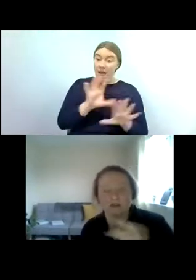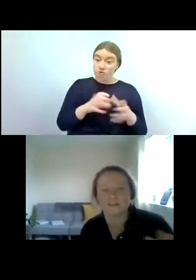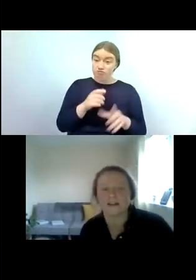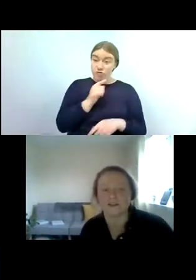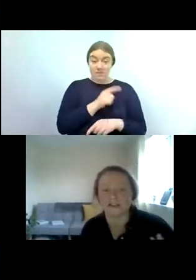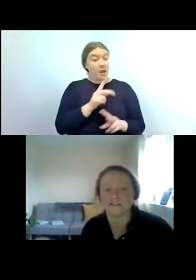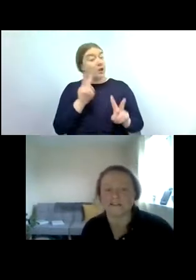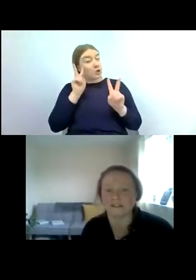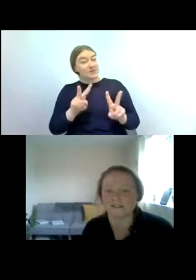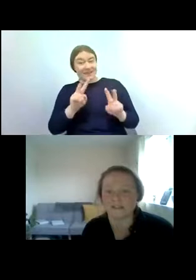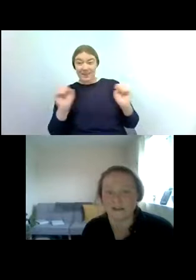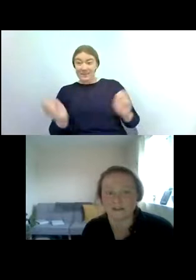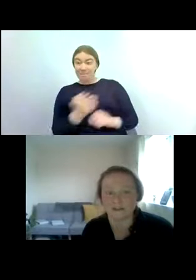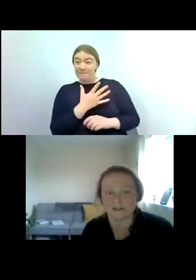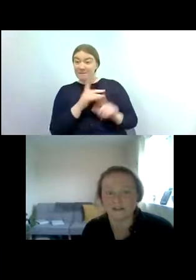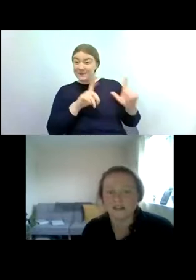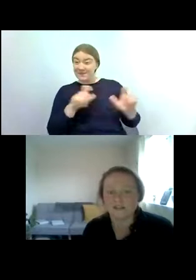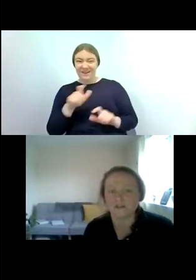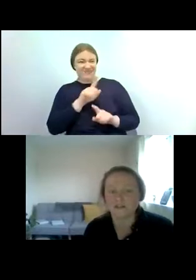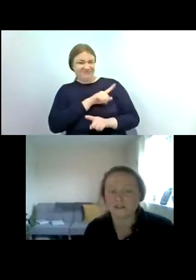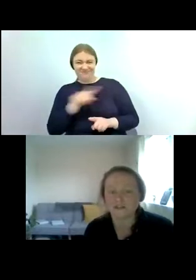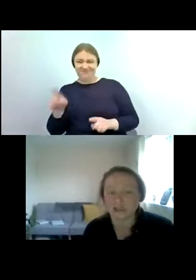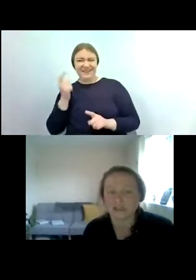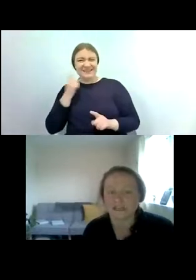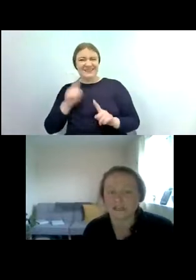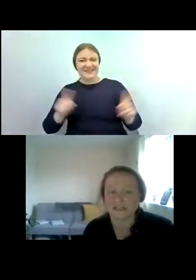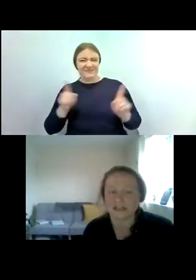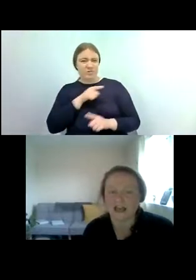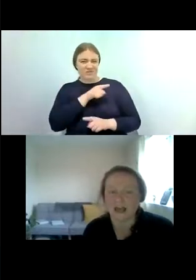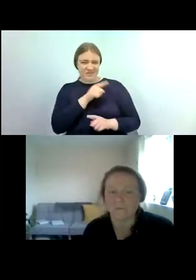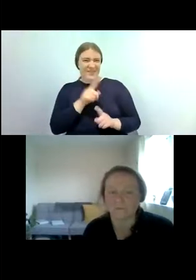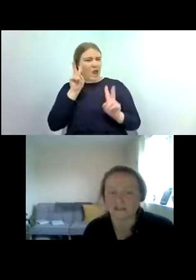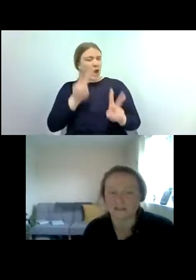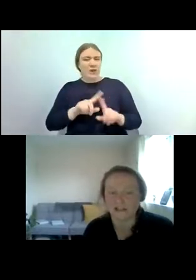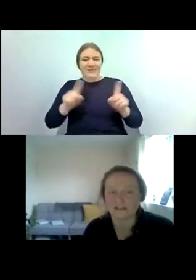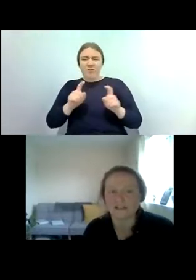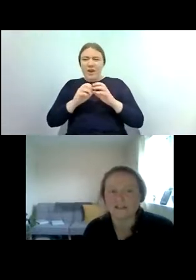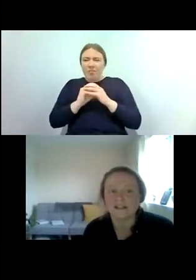slide you can instantly see they're different that are really chunky and insect they've got